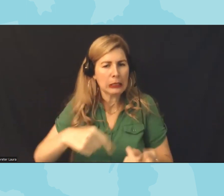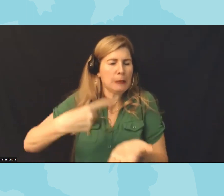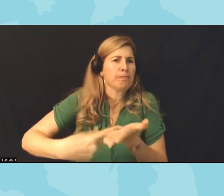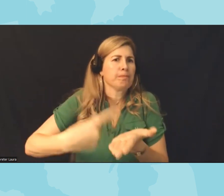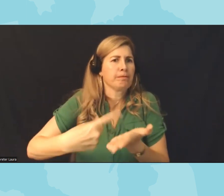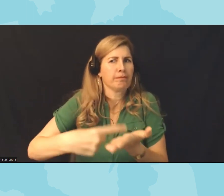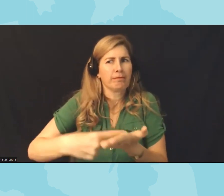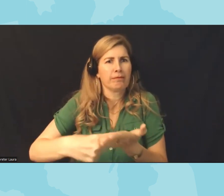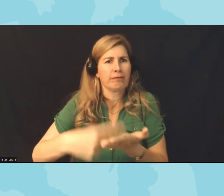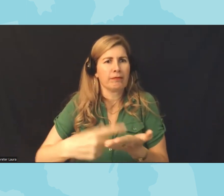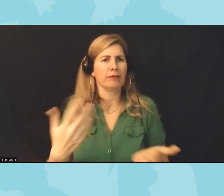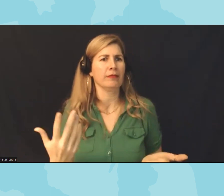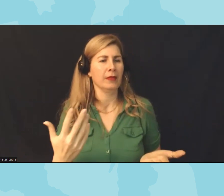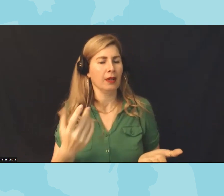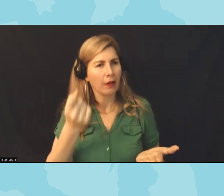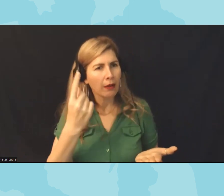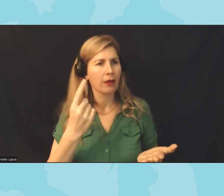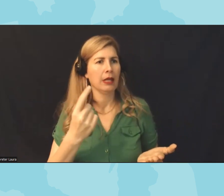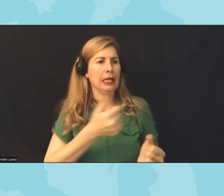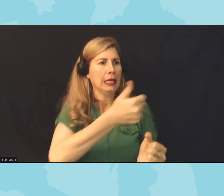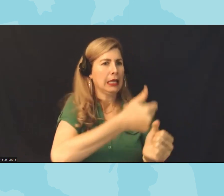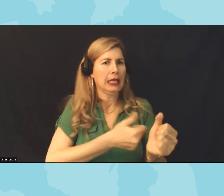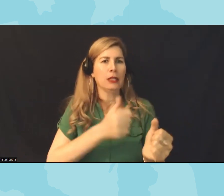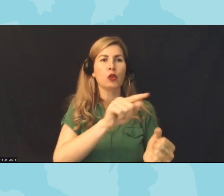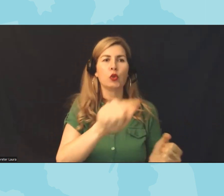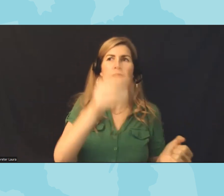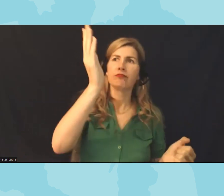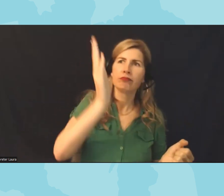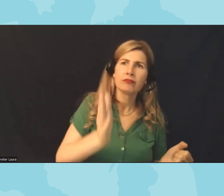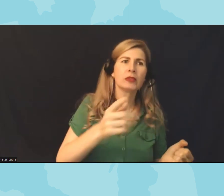lift up the incredible work that each of these panelists and affiliates are doing on this call